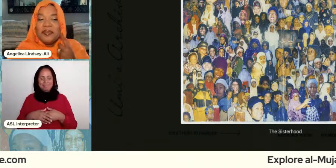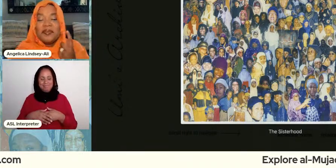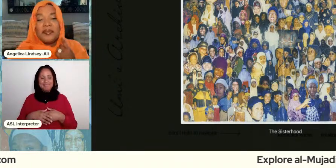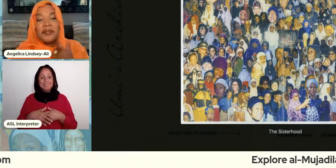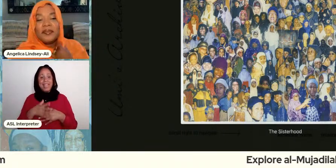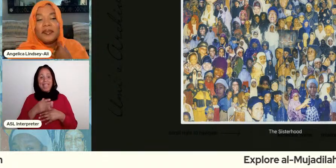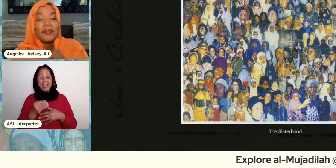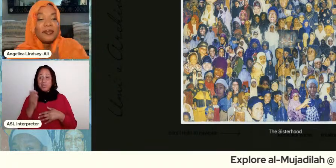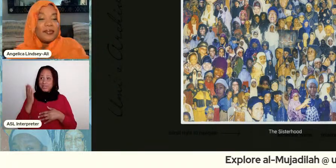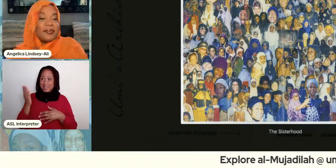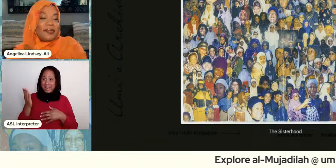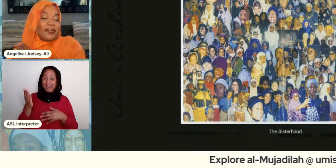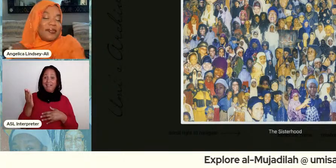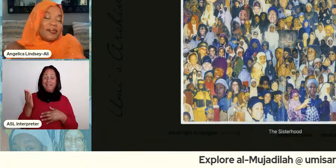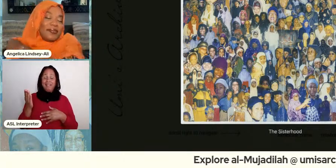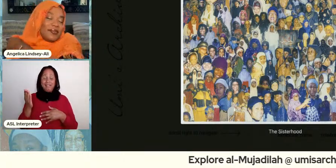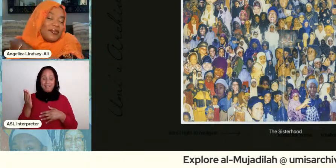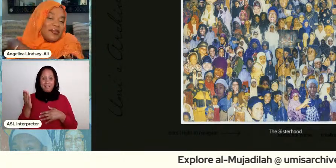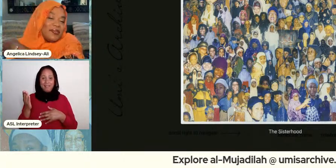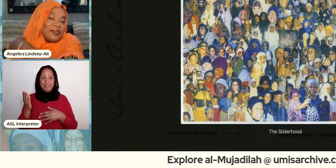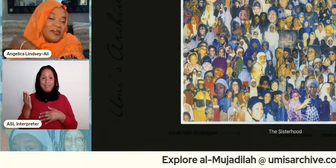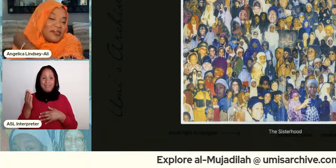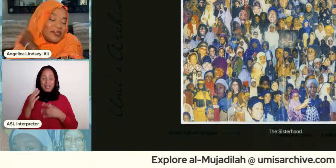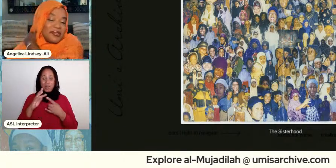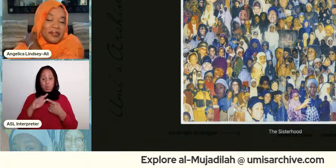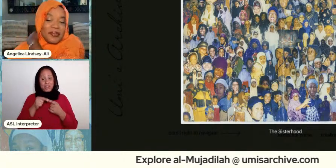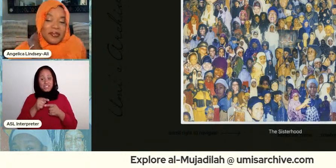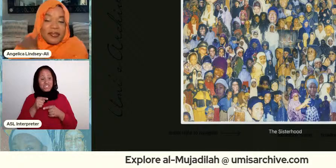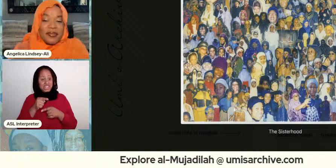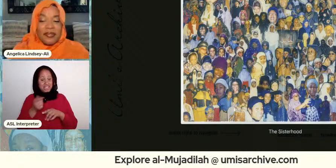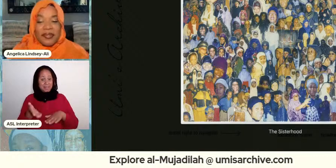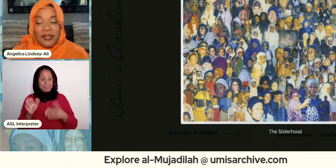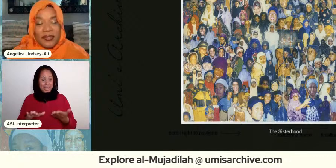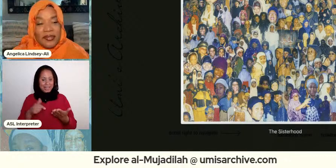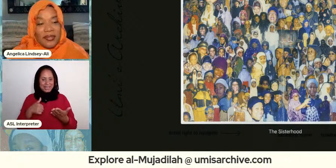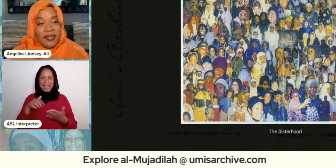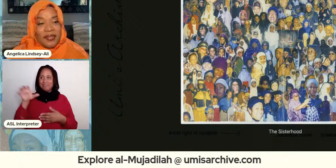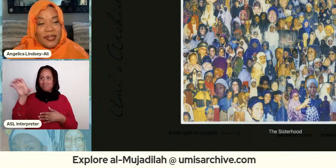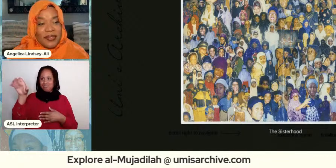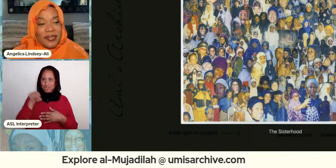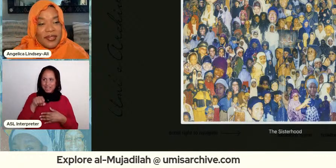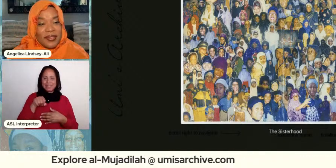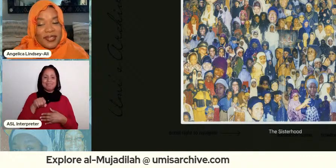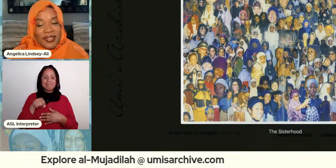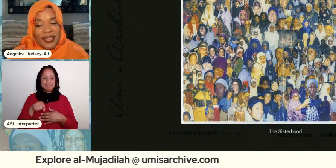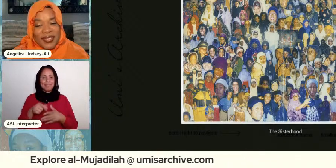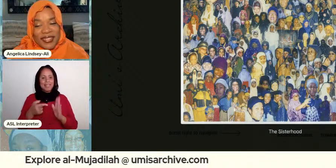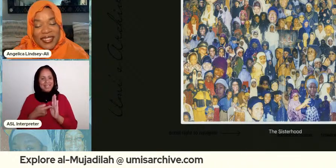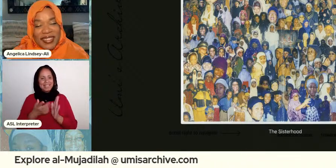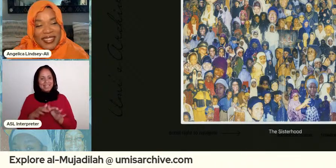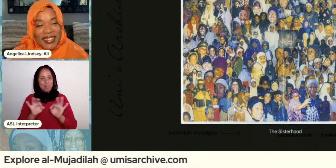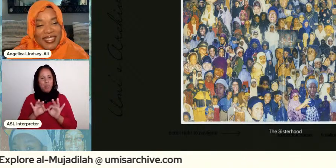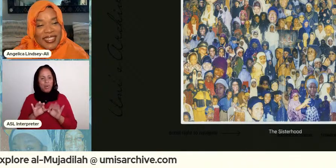there like ever since she got it then when she passed and i was taking it down i was like yeah you know this is something that's really important right and that